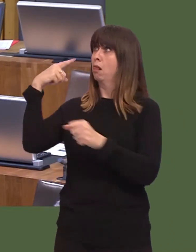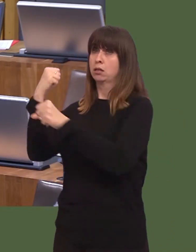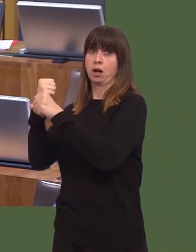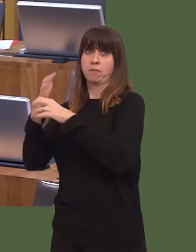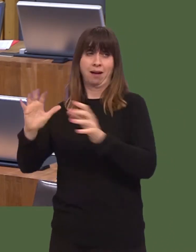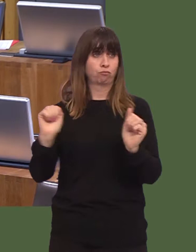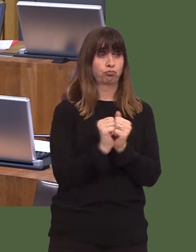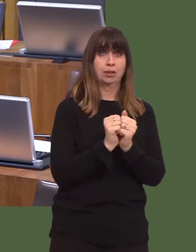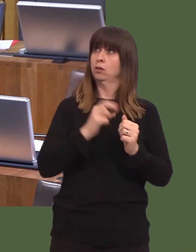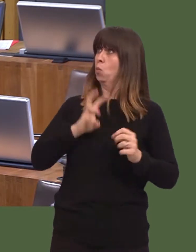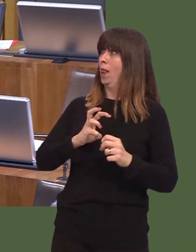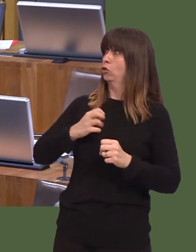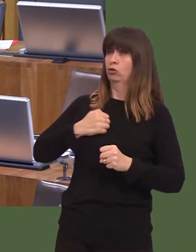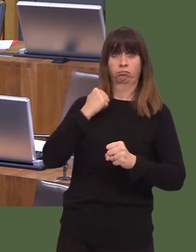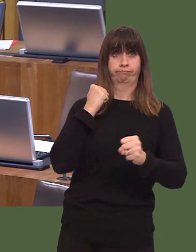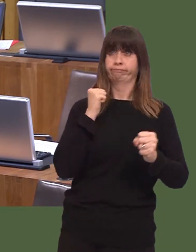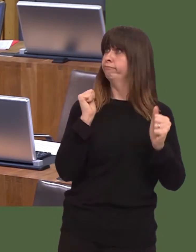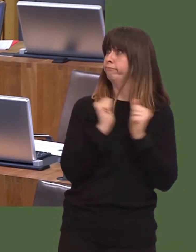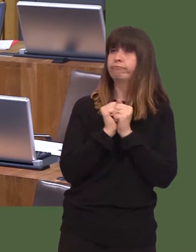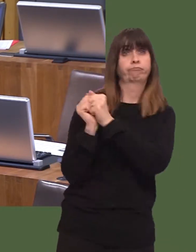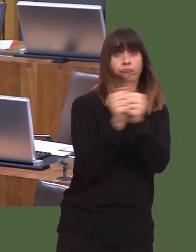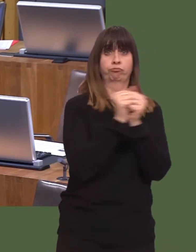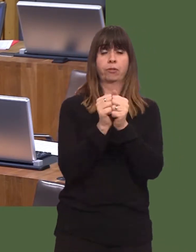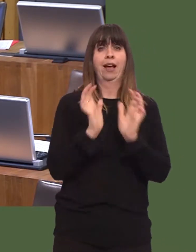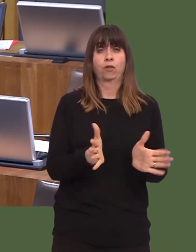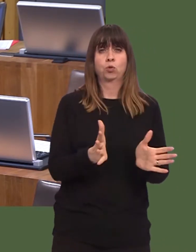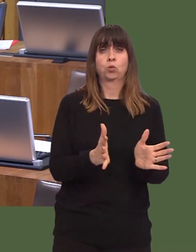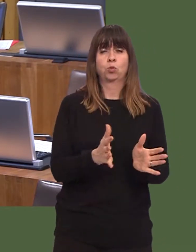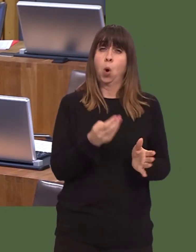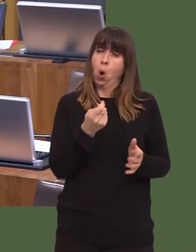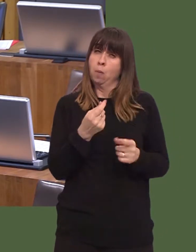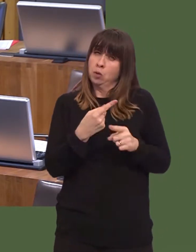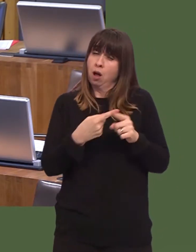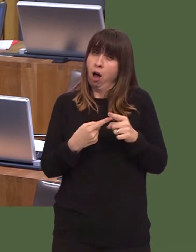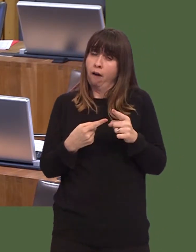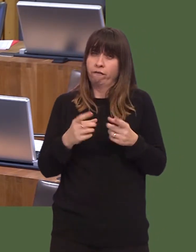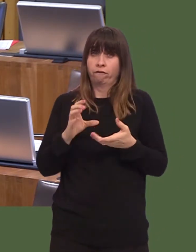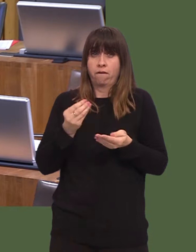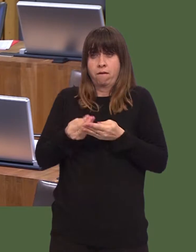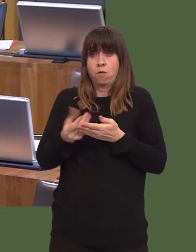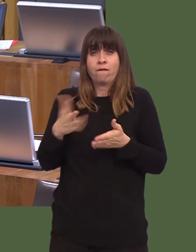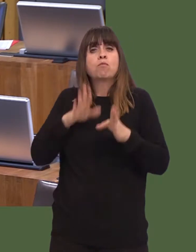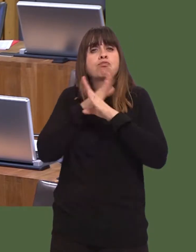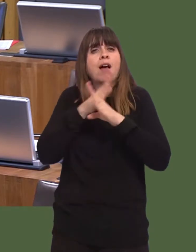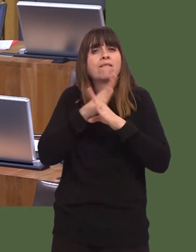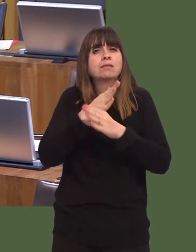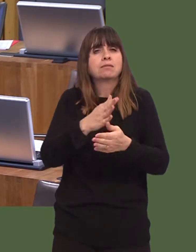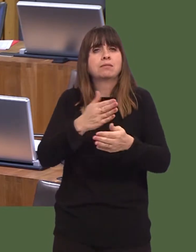Itís absolutely right to say that almost half of the investment that will come will come from the private sectoróitís a very good example of what happens when Governments